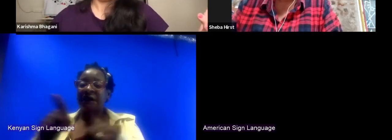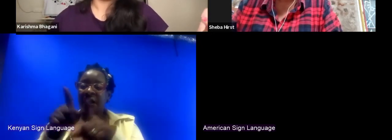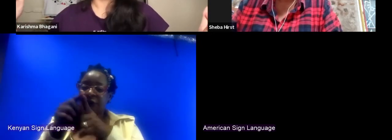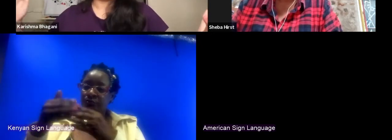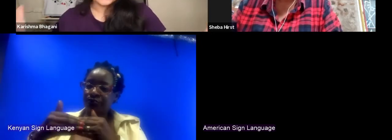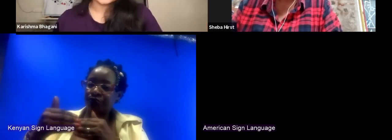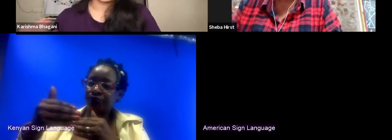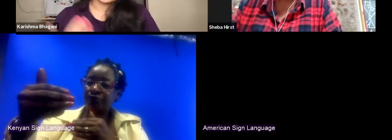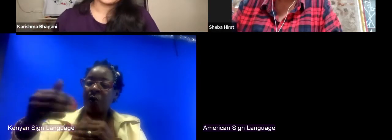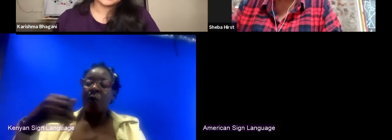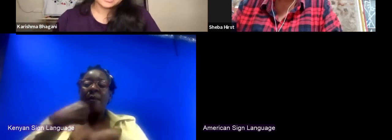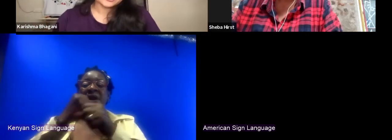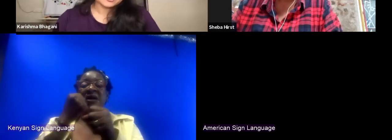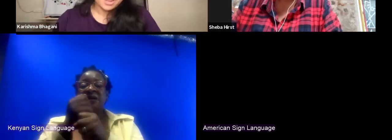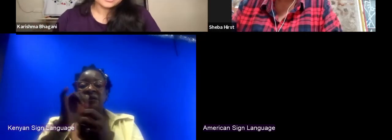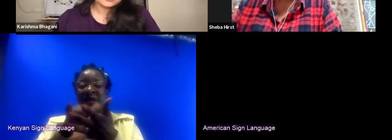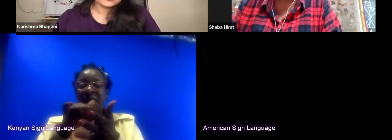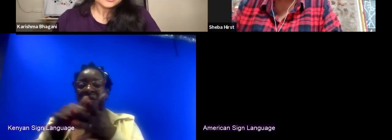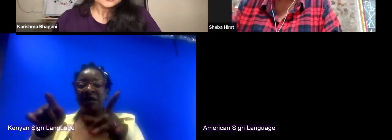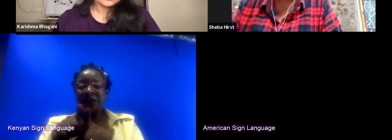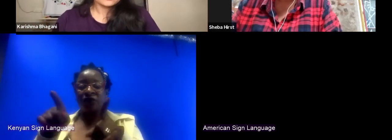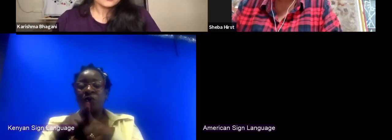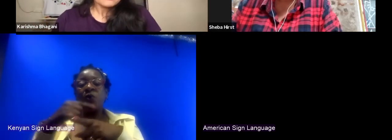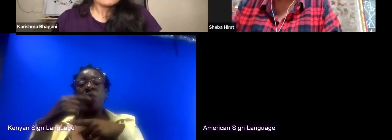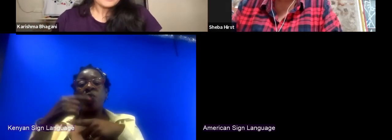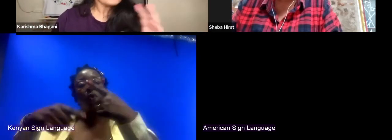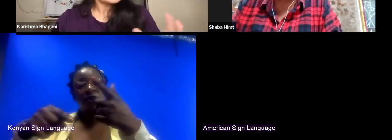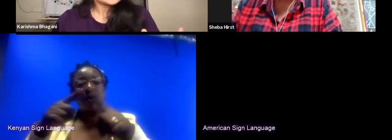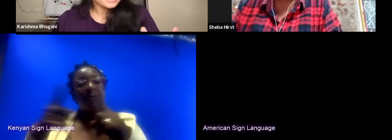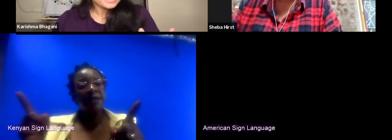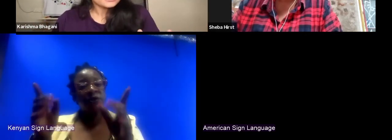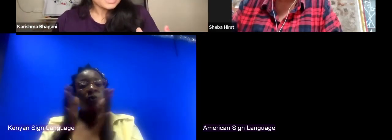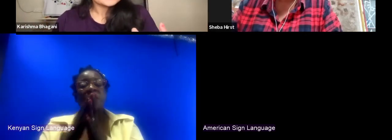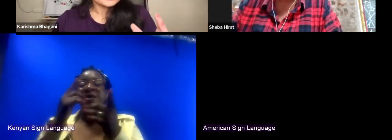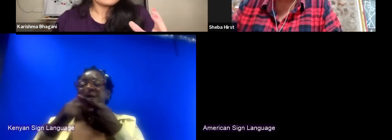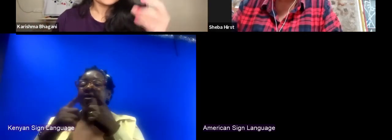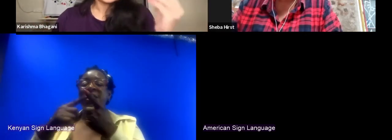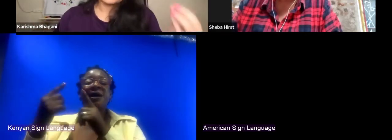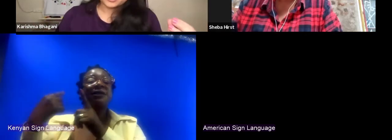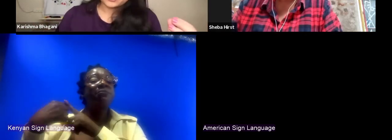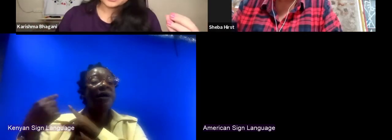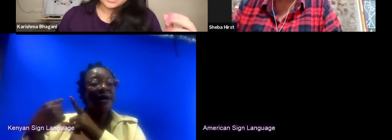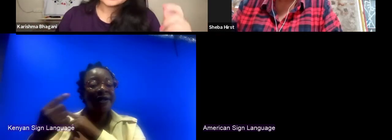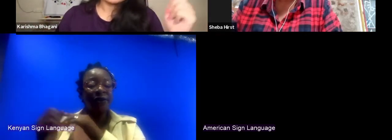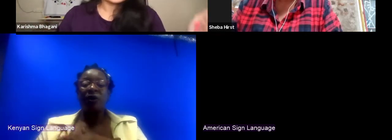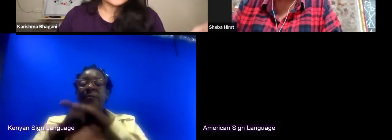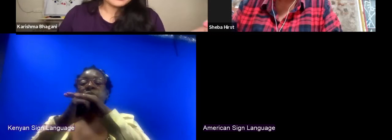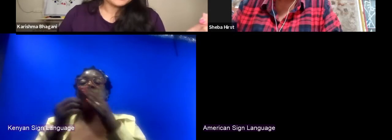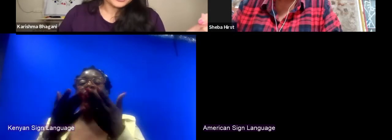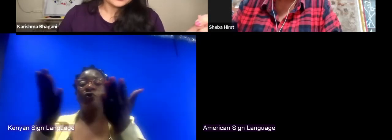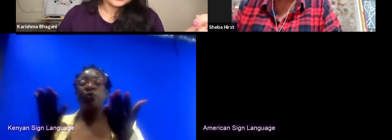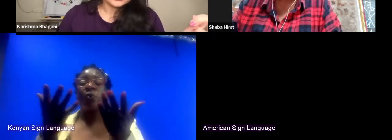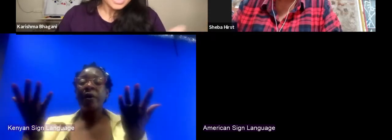but with years of experience to back you, so how is it like as a music producer, as a record label producer